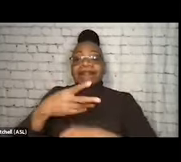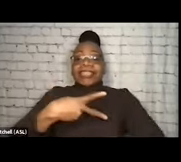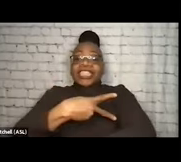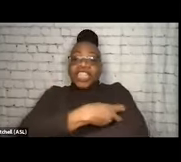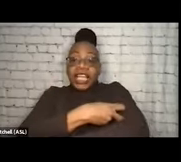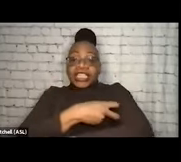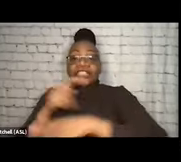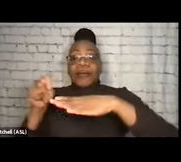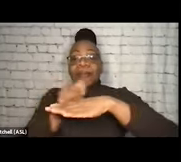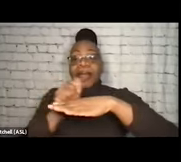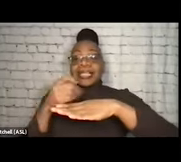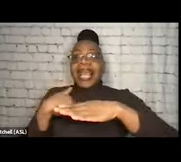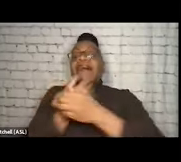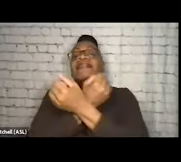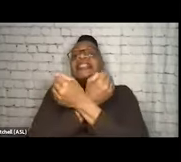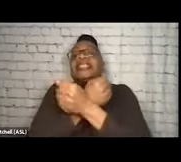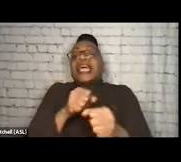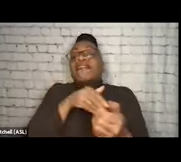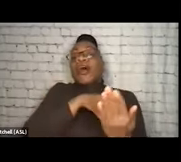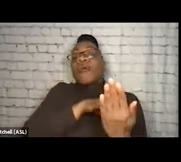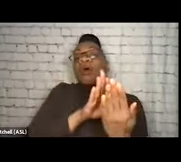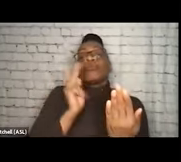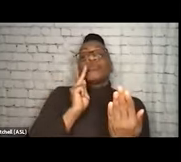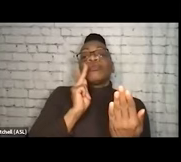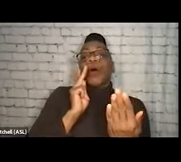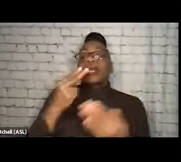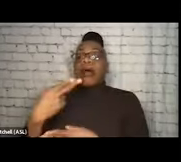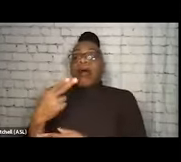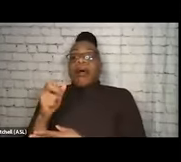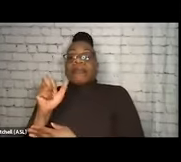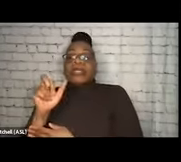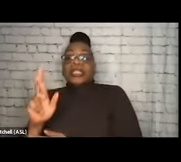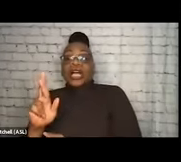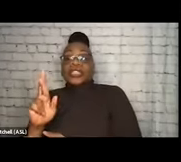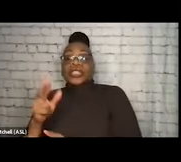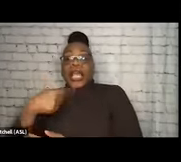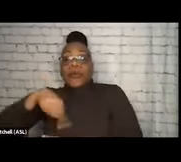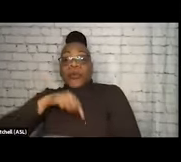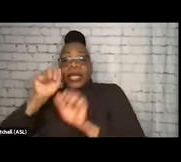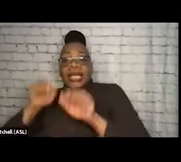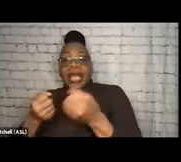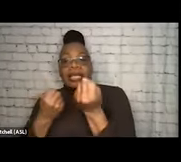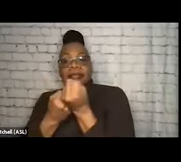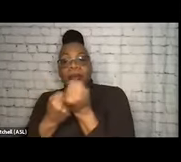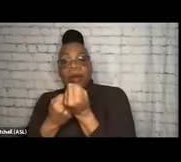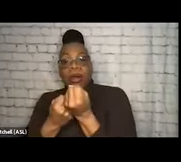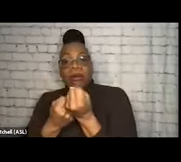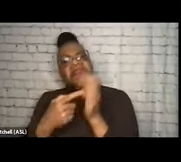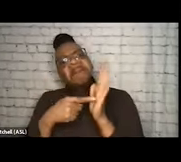there is a safer way to smoke and a harm reduction way to smoke that we can support. Let's say there are no pipes. What would people be looking at to get the job done